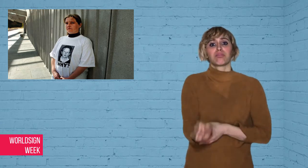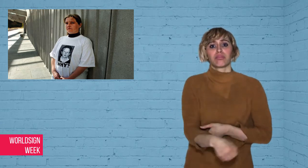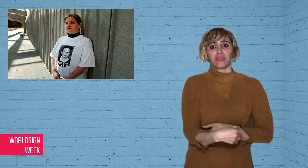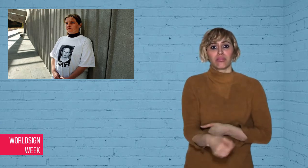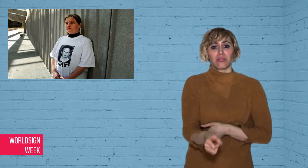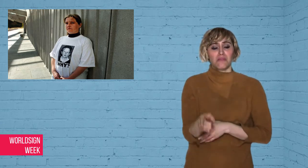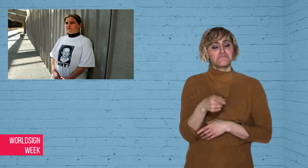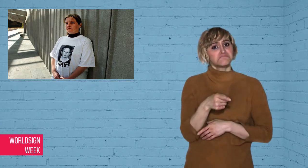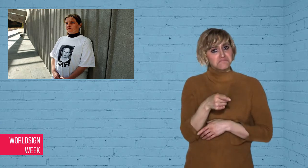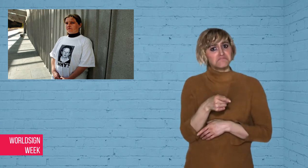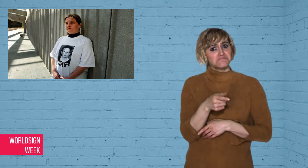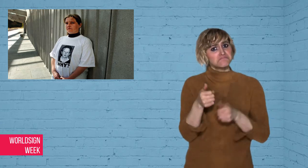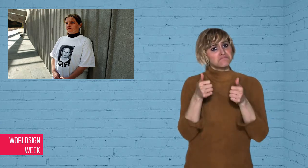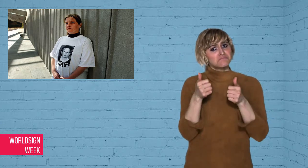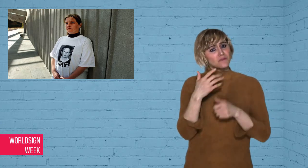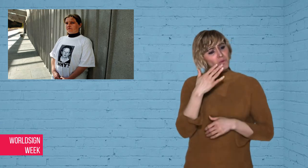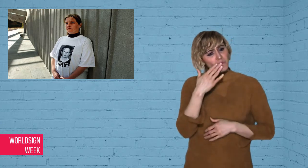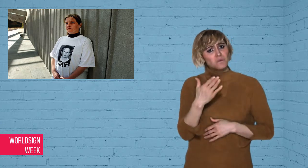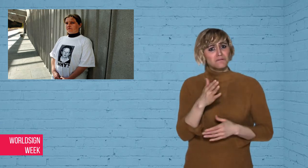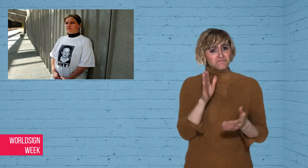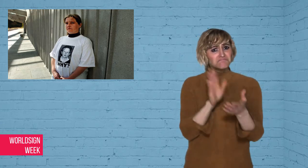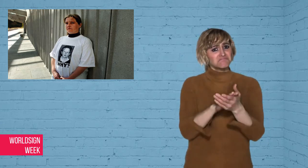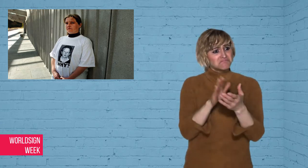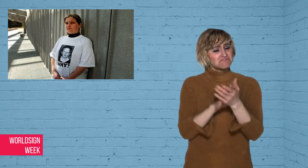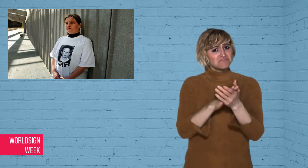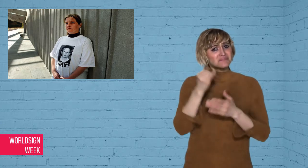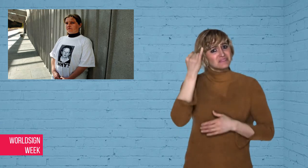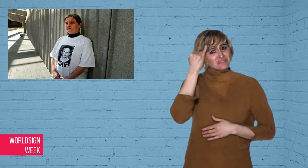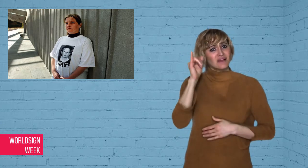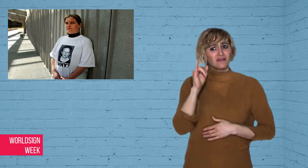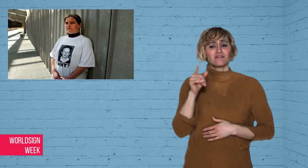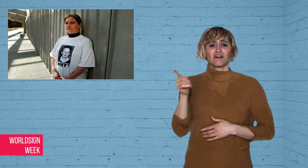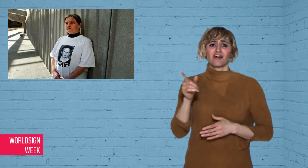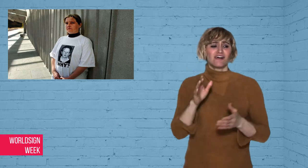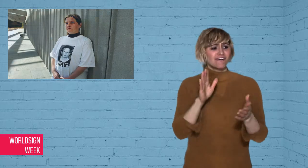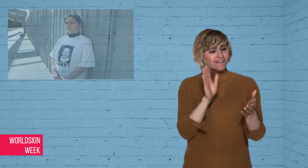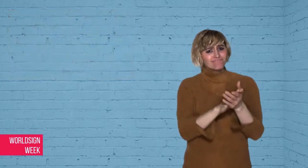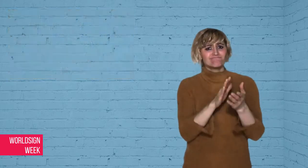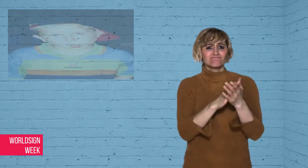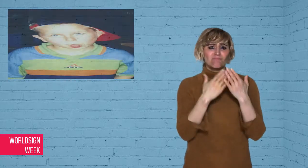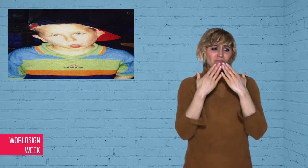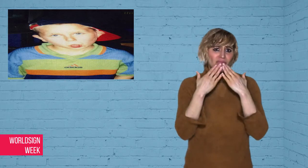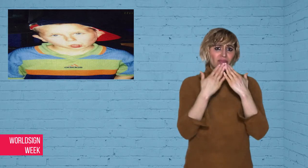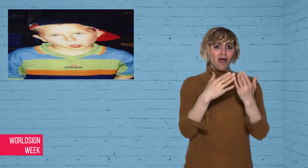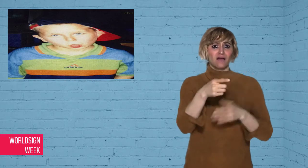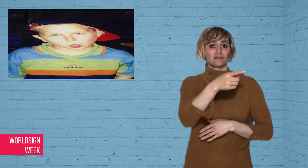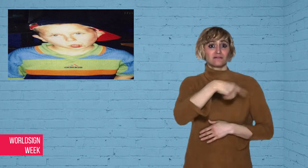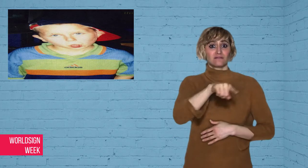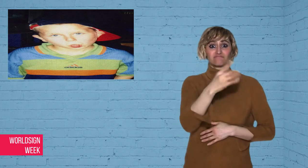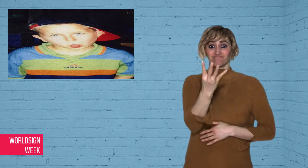for this test program, but emphasized